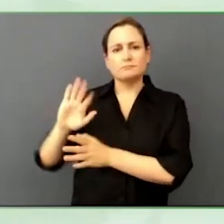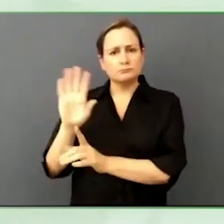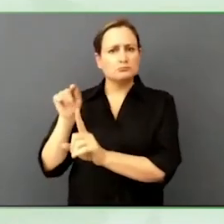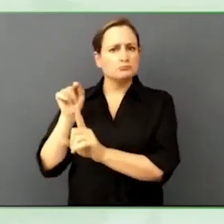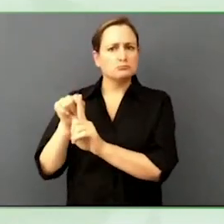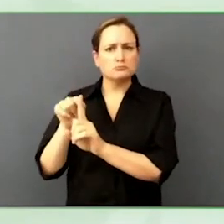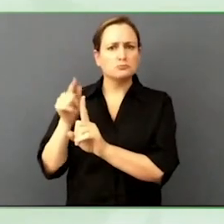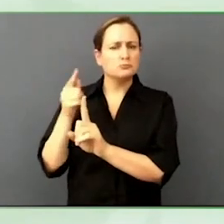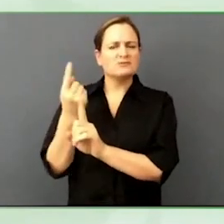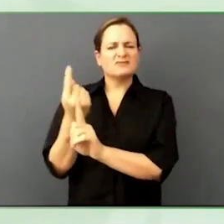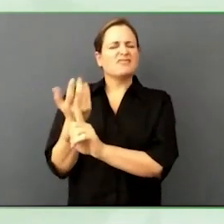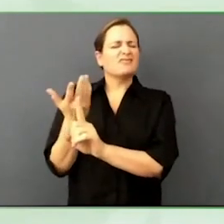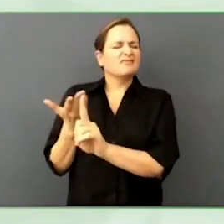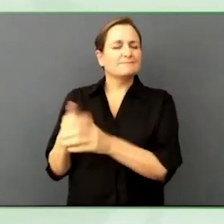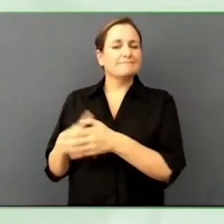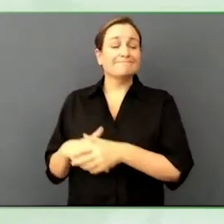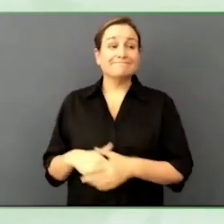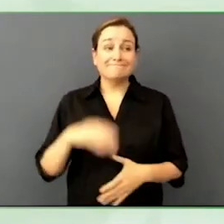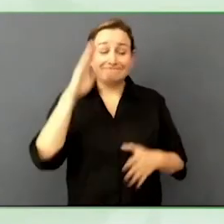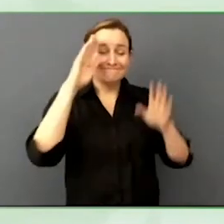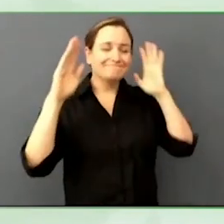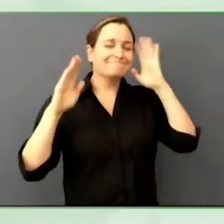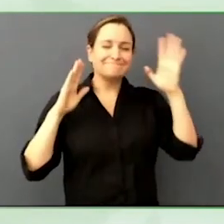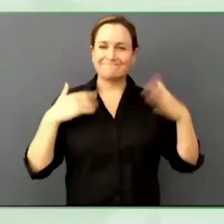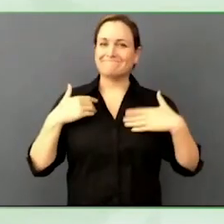impressed, love the work here.